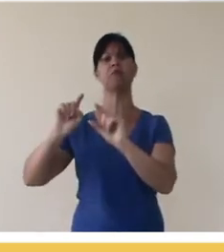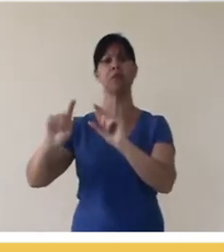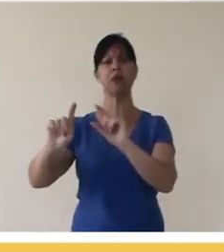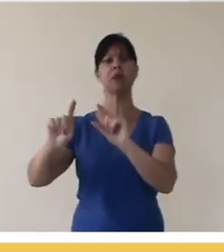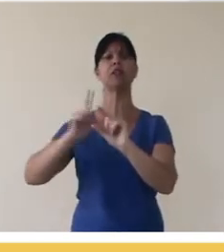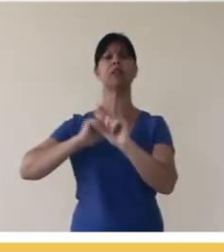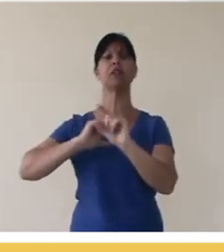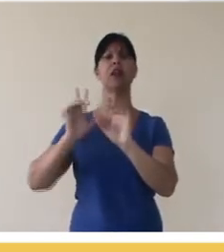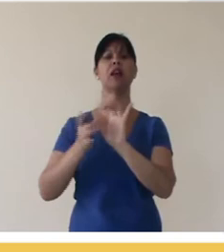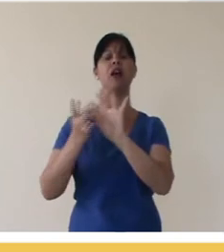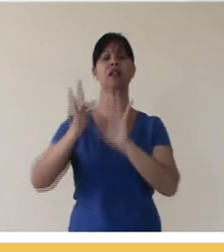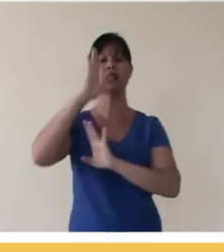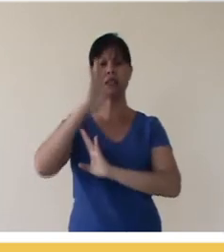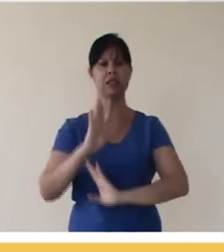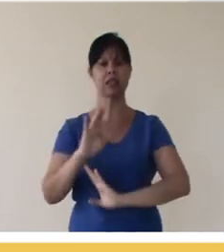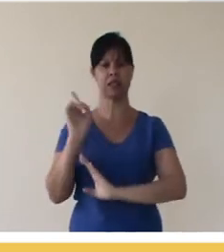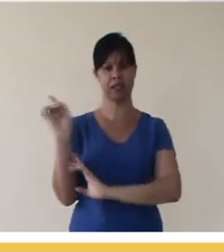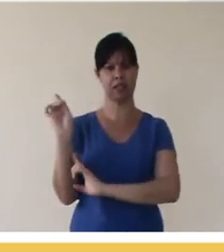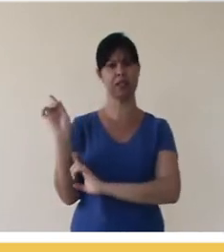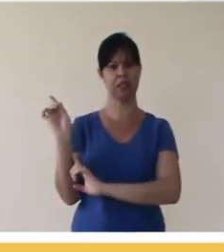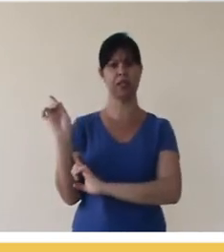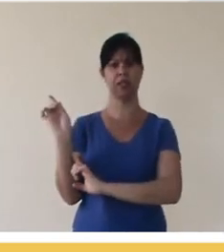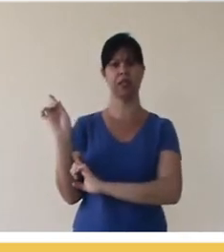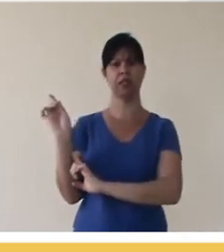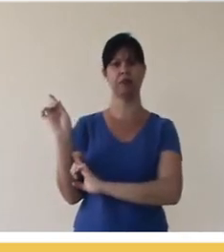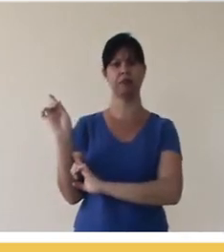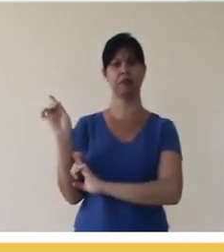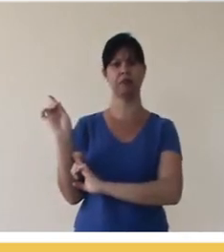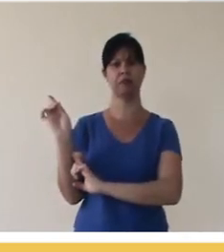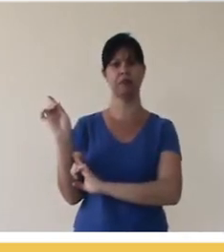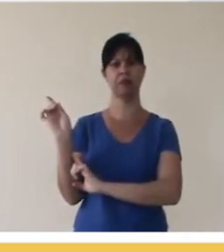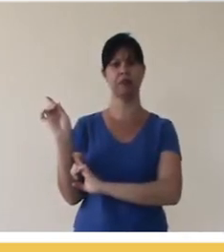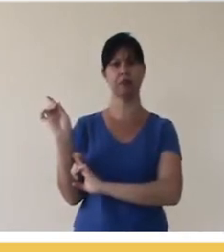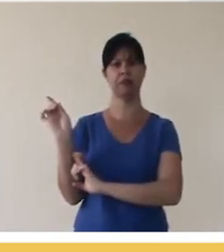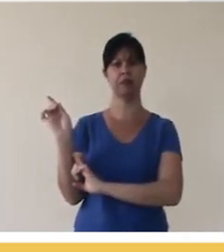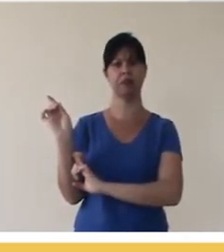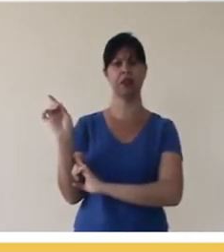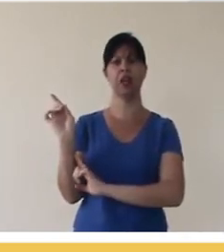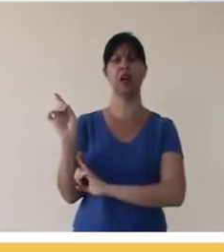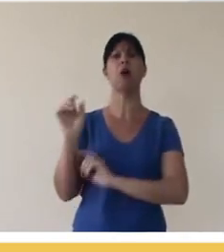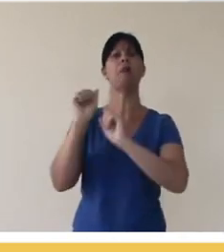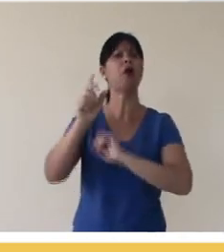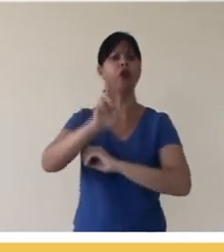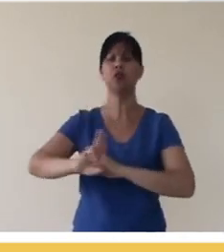corner of the photo, the license appears, which in this case it is Attribution-ShareAlike 3.0,